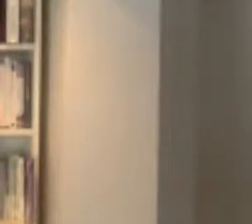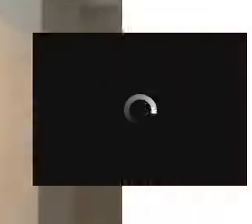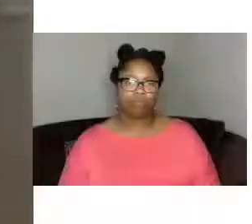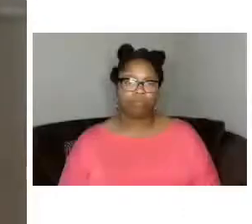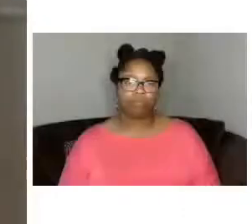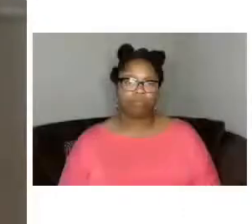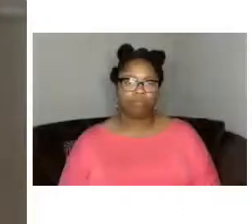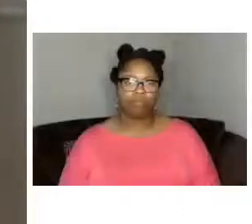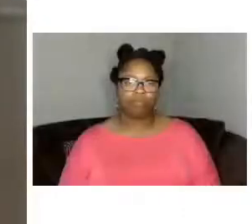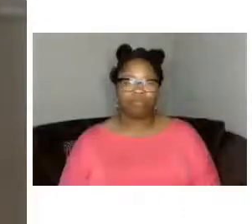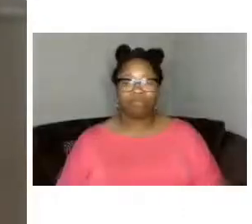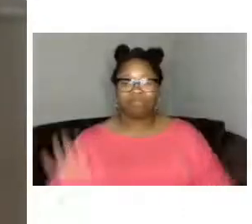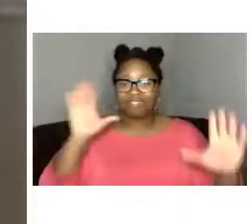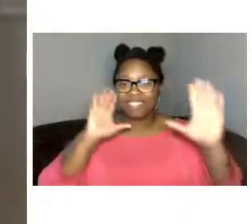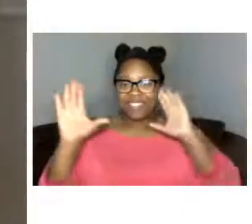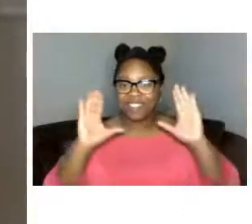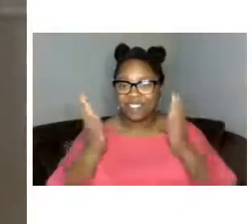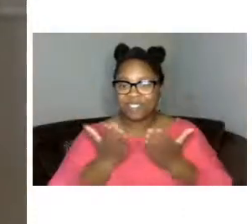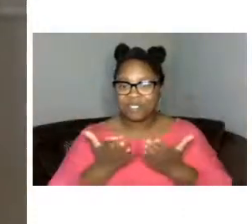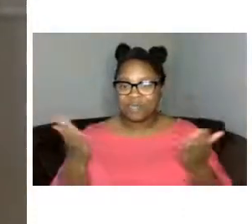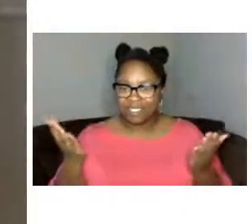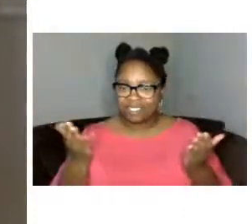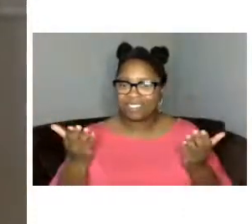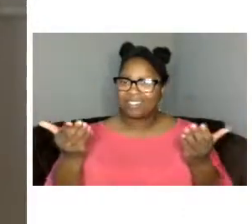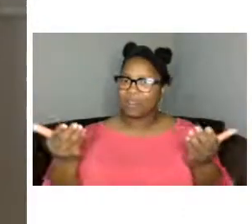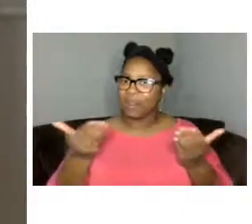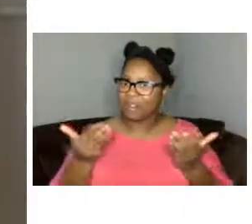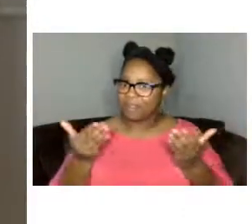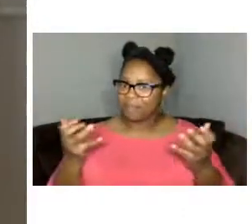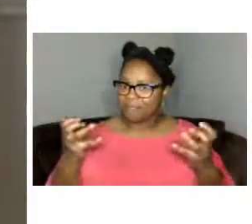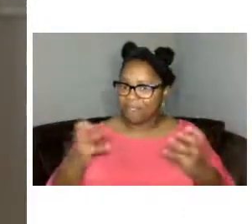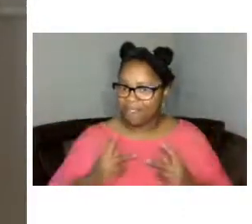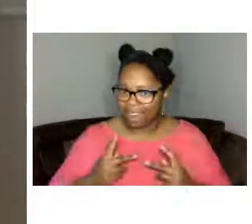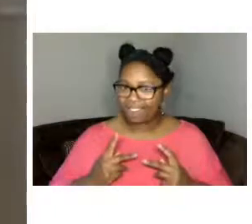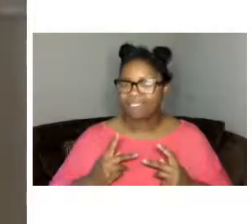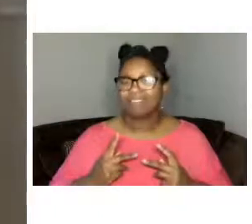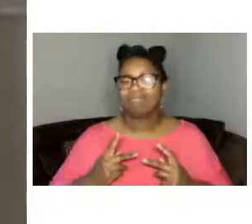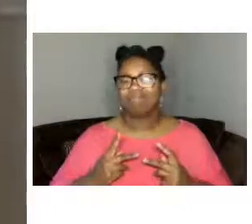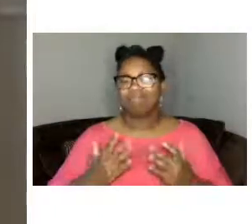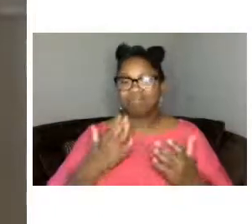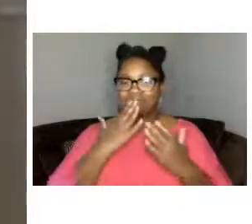well hello everyone um welcome back and uh thank you for joining us for